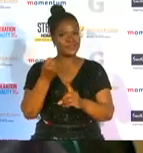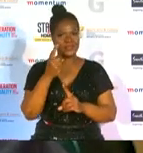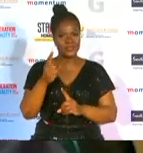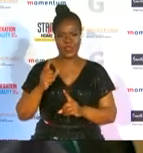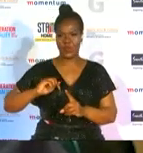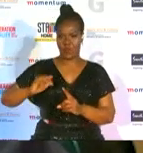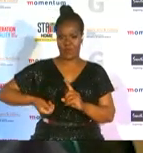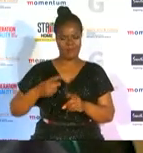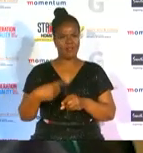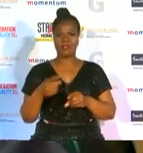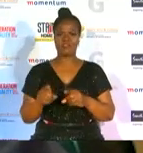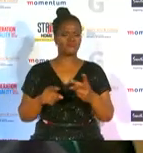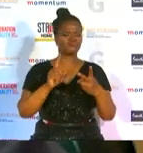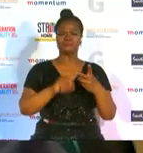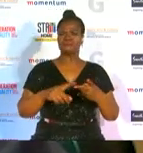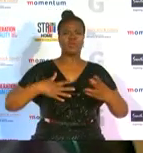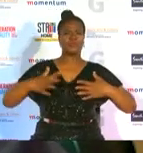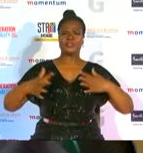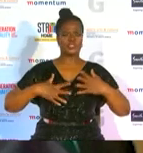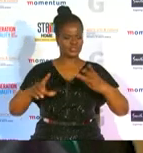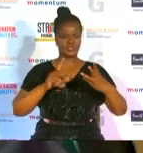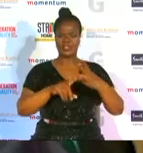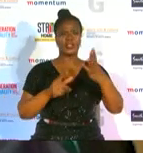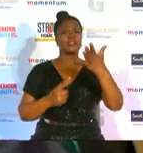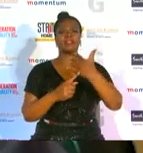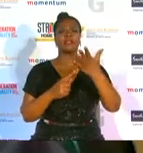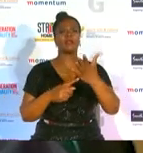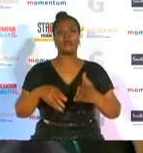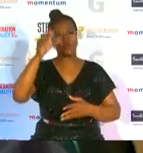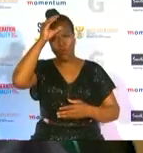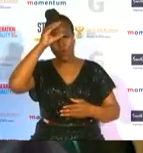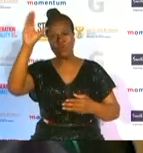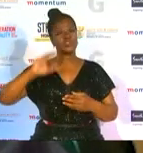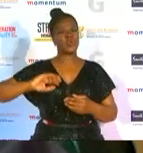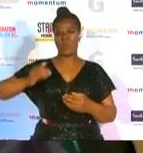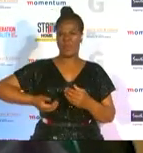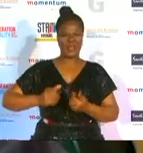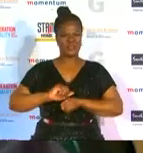administrators technical officials coaches women in sports media